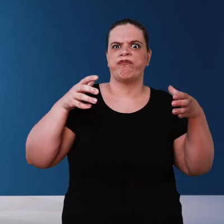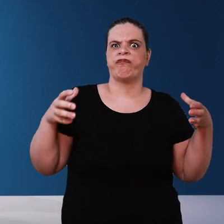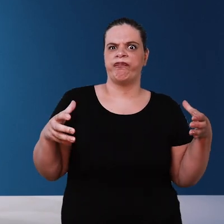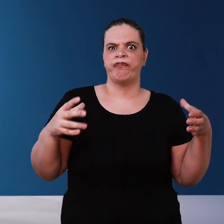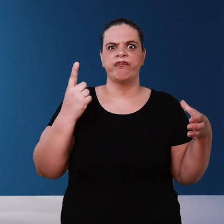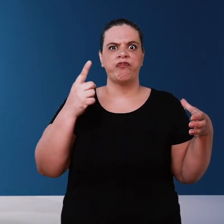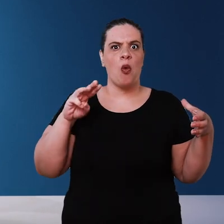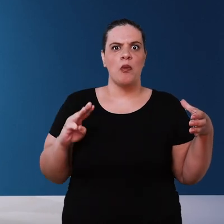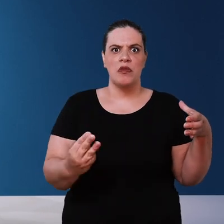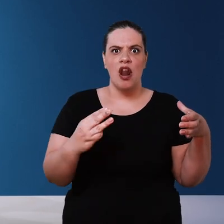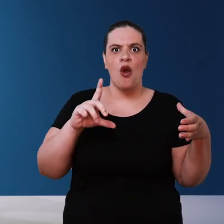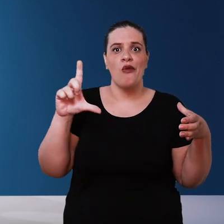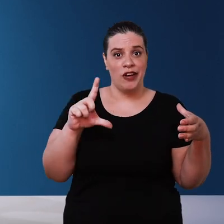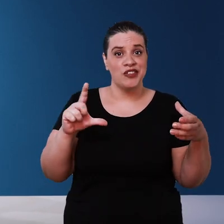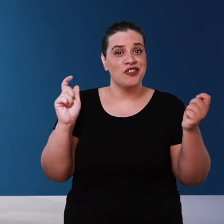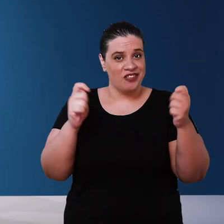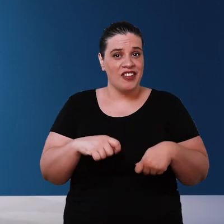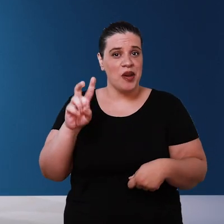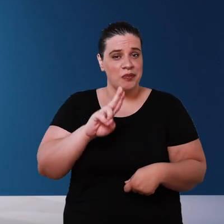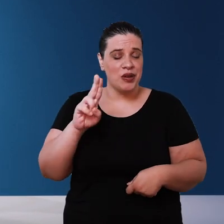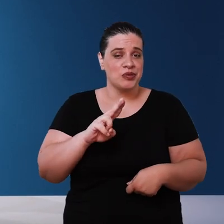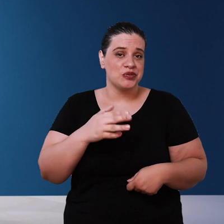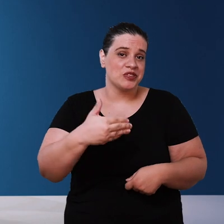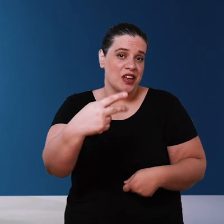surface of one million liters that you can come and enjoy at some point in